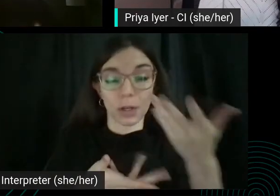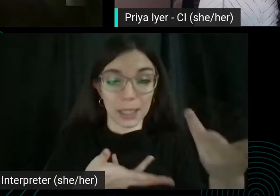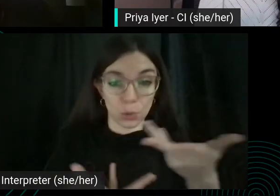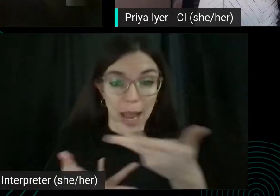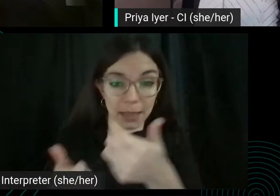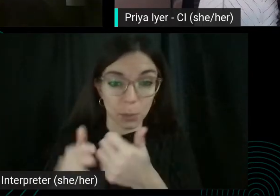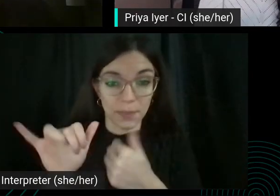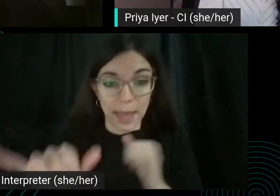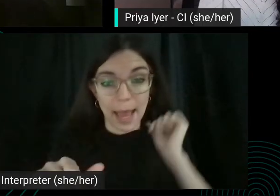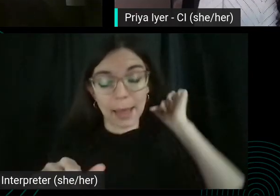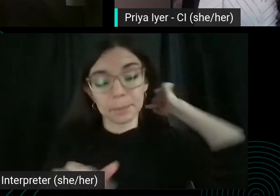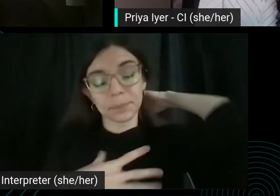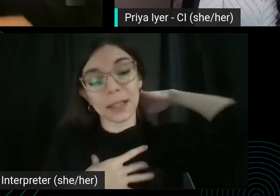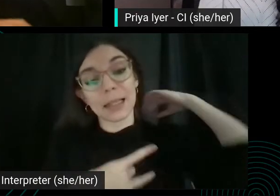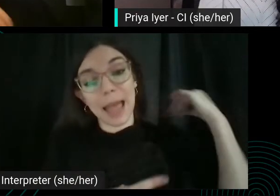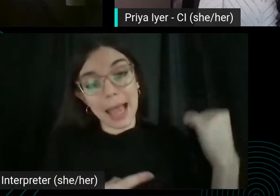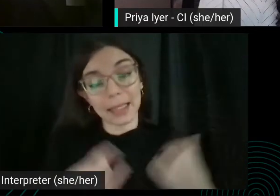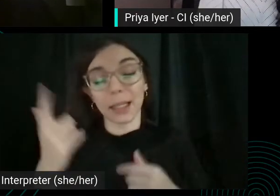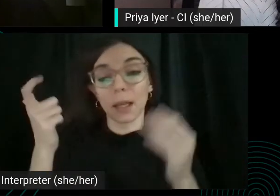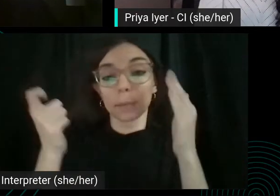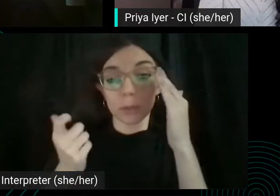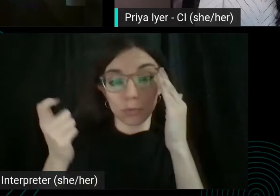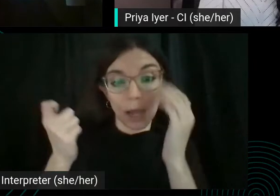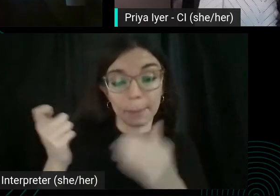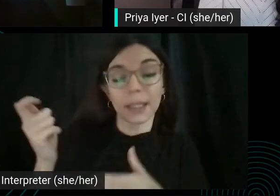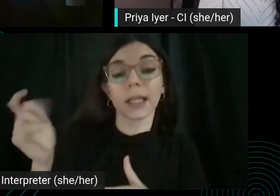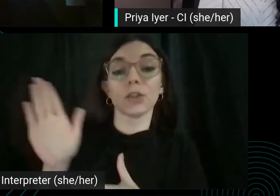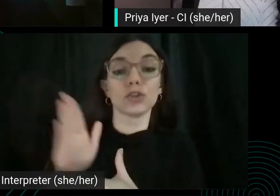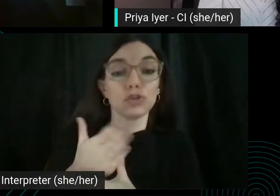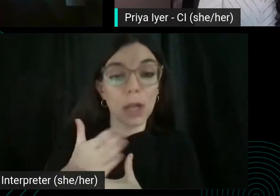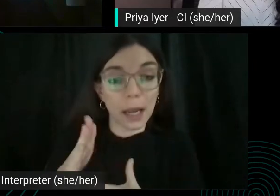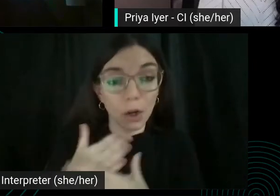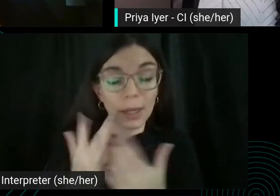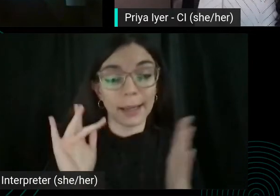sharing, clicking through to other videos that are on the page at the end.